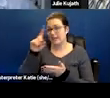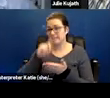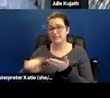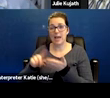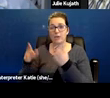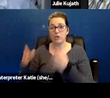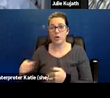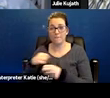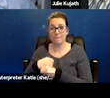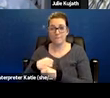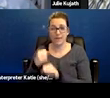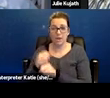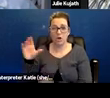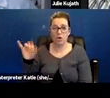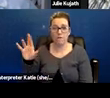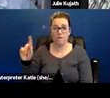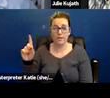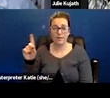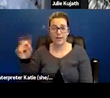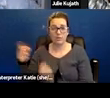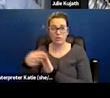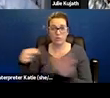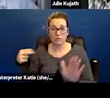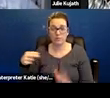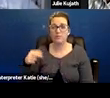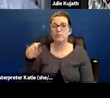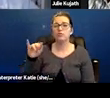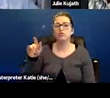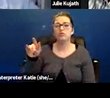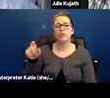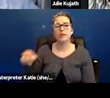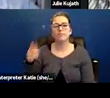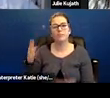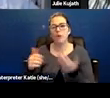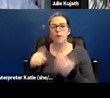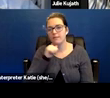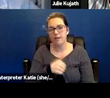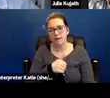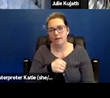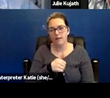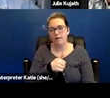Julie. Not likely and it's not likely that they, what they will be doing is basically getting us